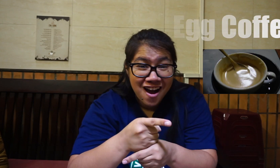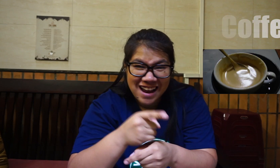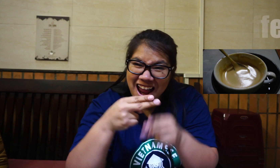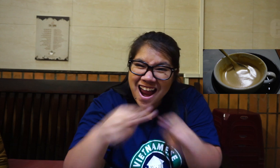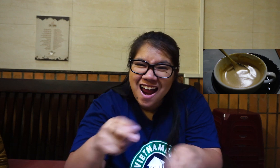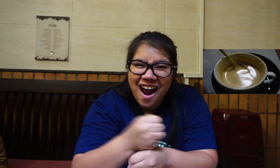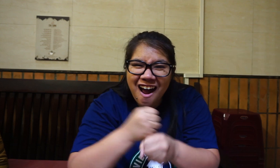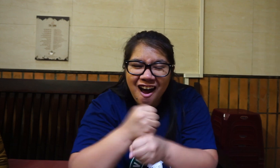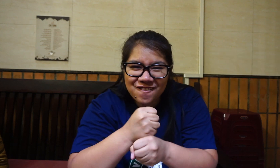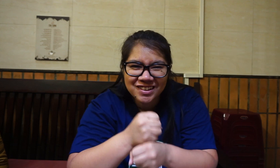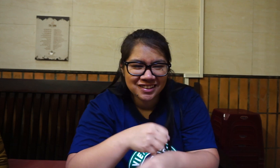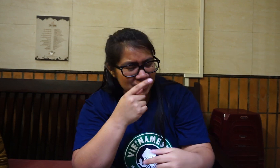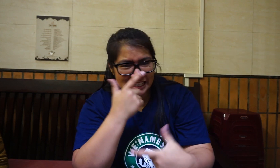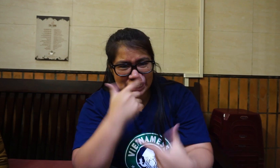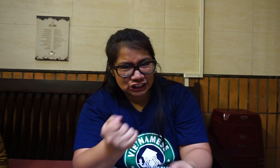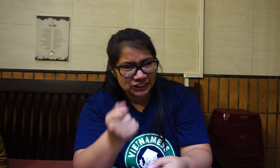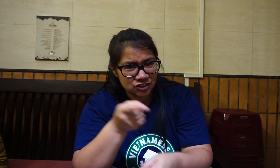Egg Coffee That's interesting, right?